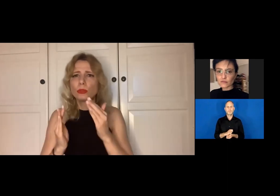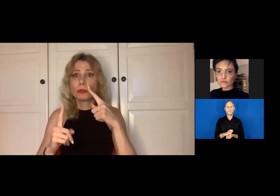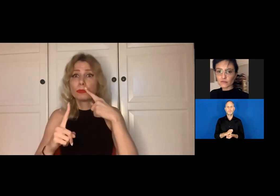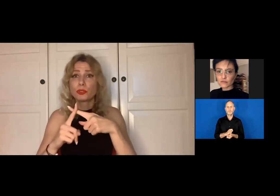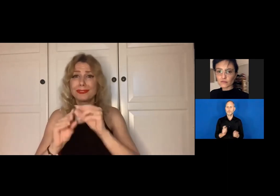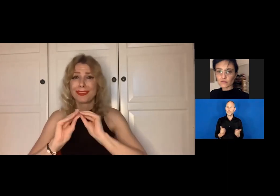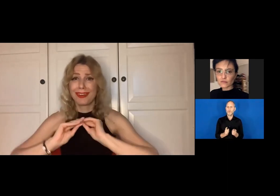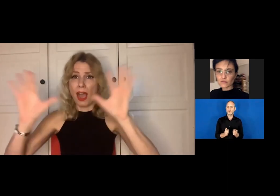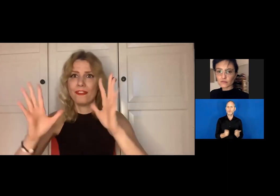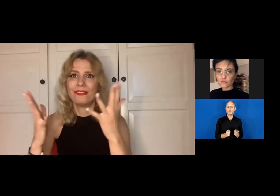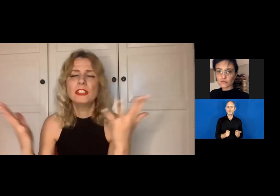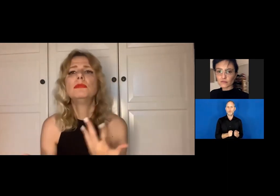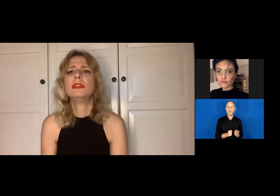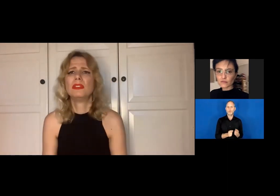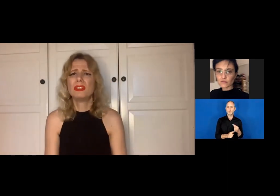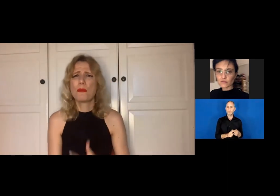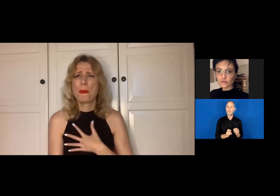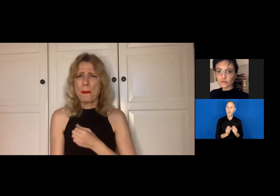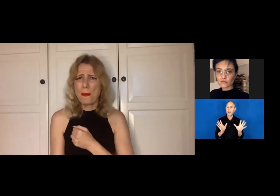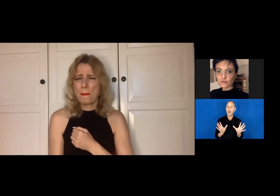You don't need to say words or you don't need to sign words.